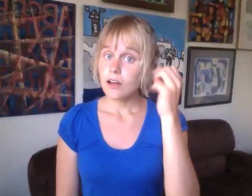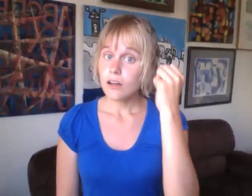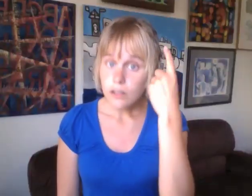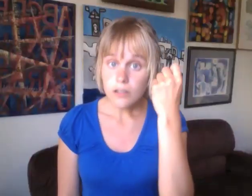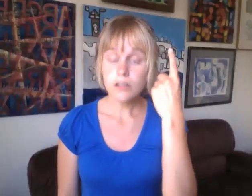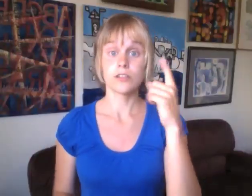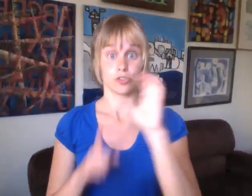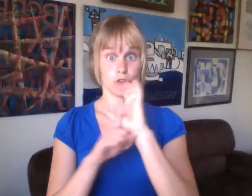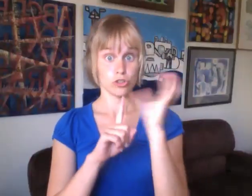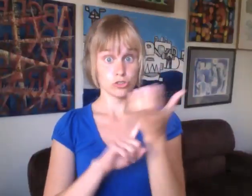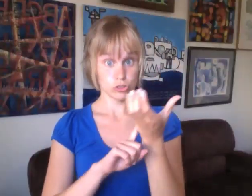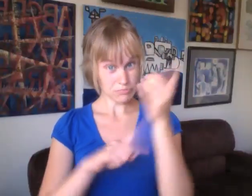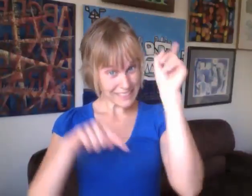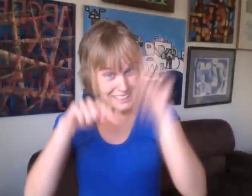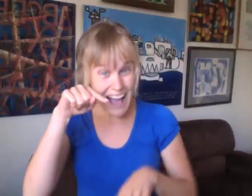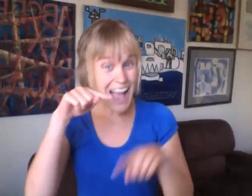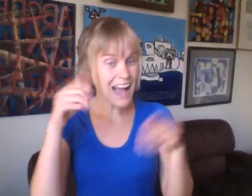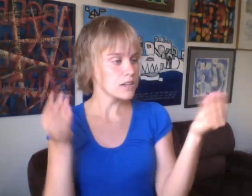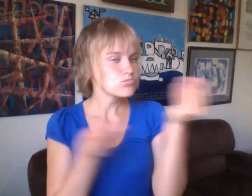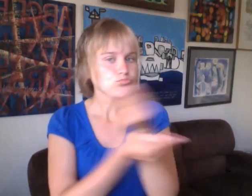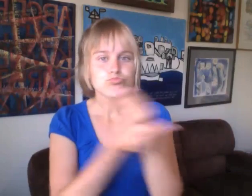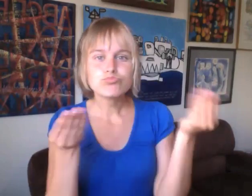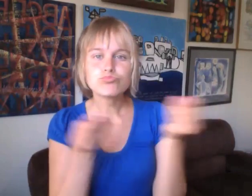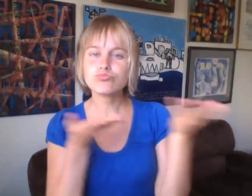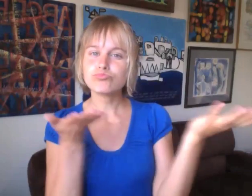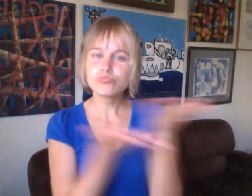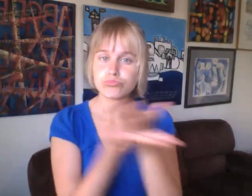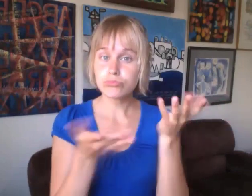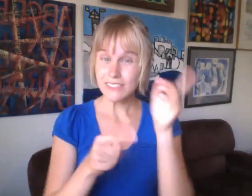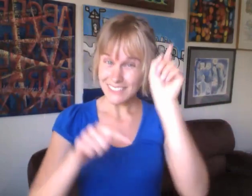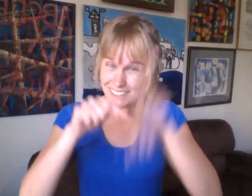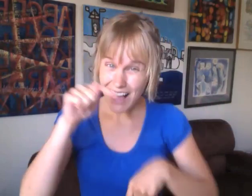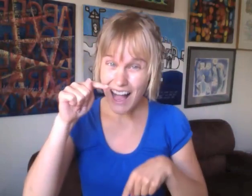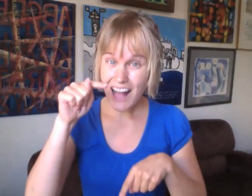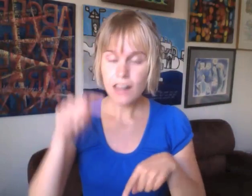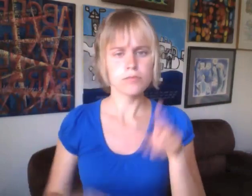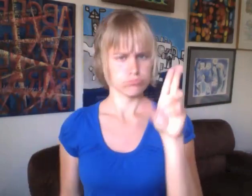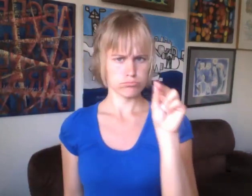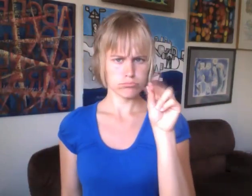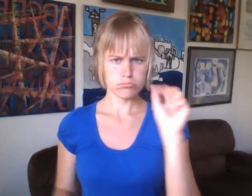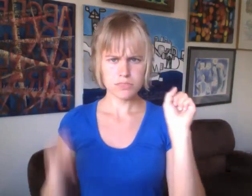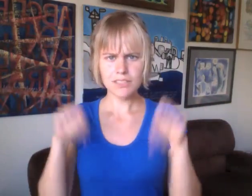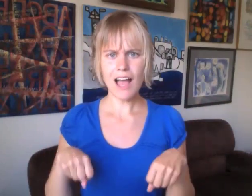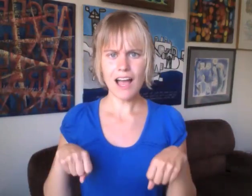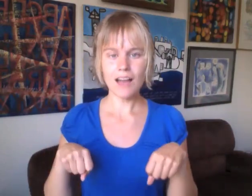This doesn't mean that cultures cannot be shared or exchanged.